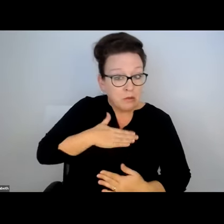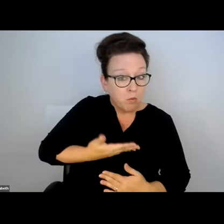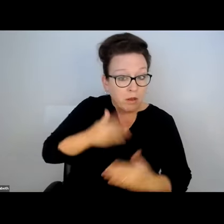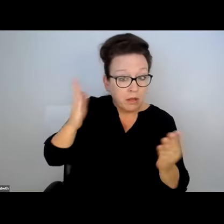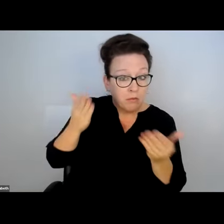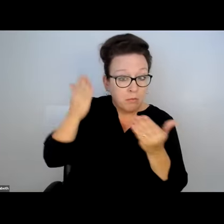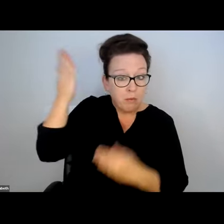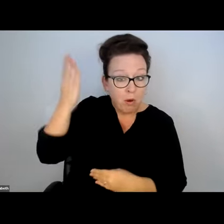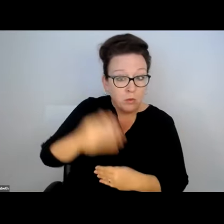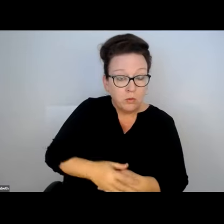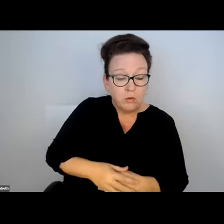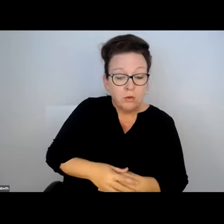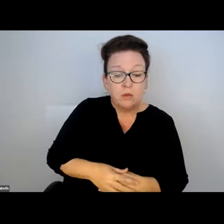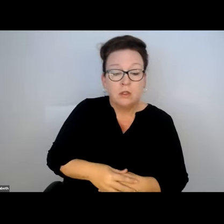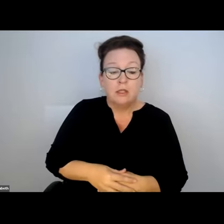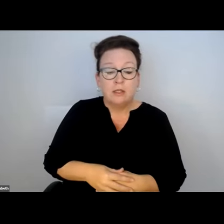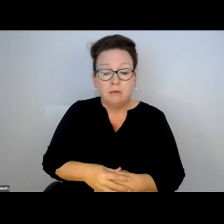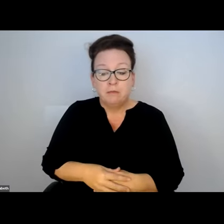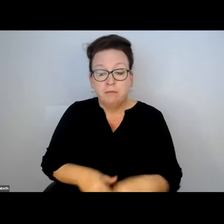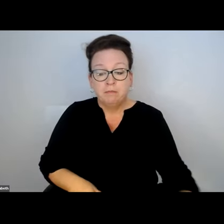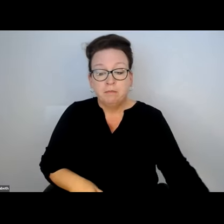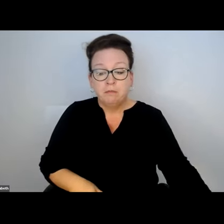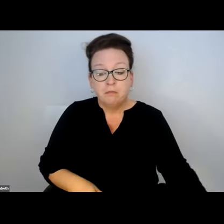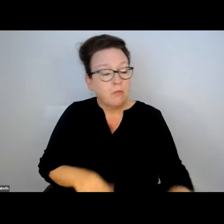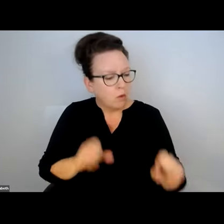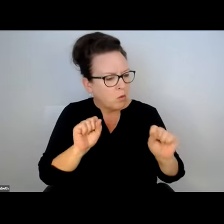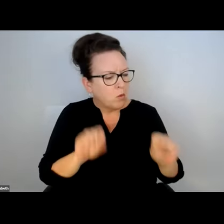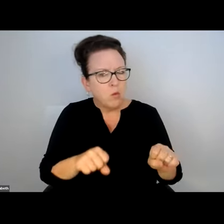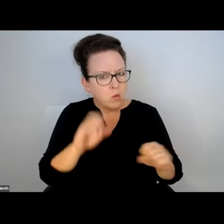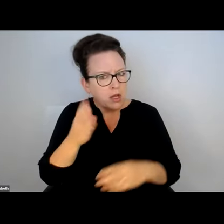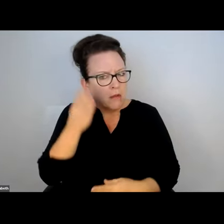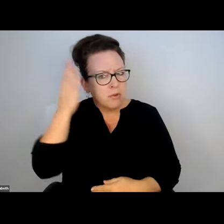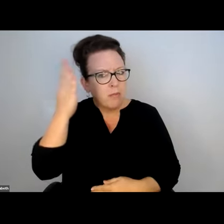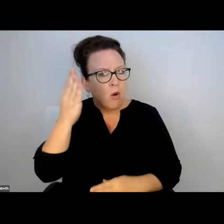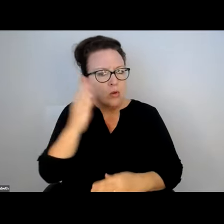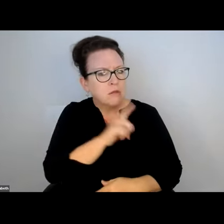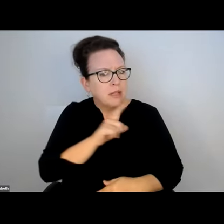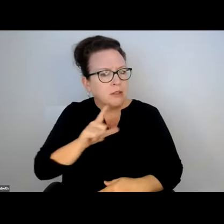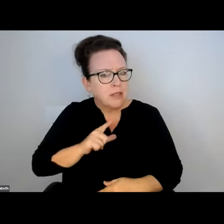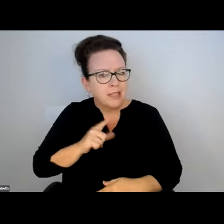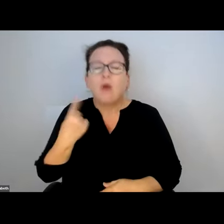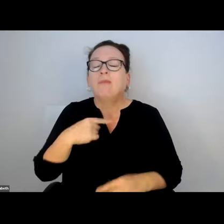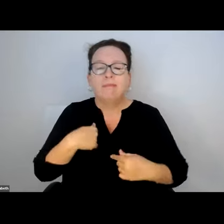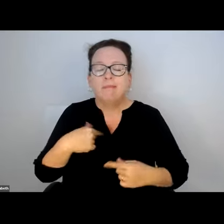IS THAT SOMETHING THE COMMISSIONER WOULD BE WILLING TO PROPOSE?